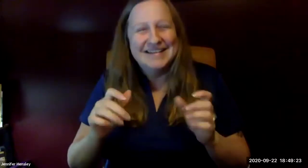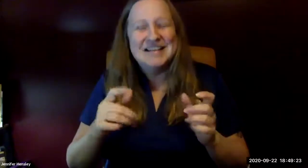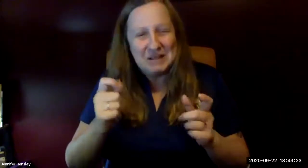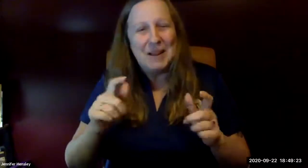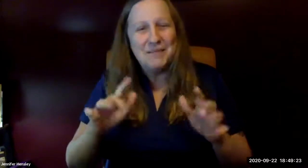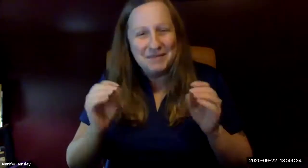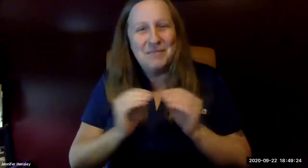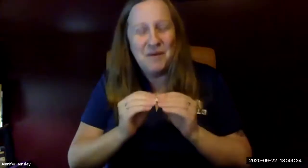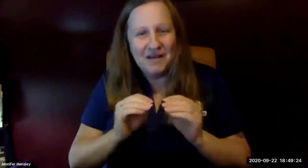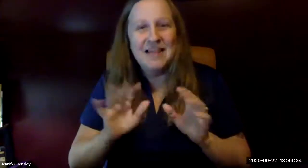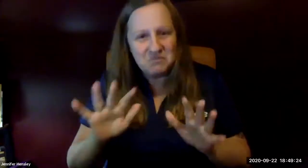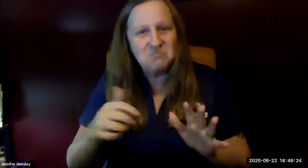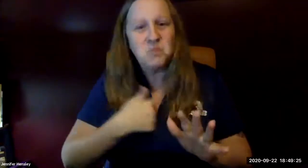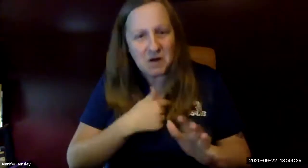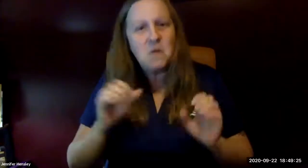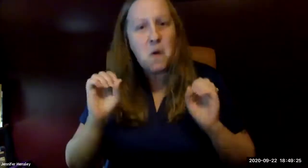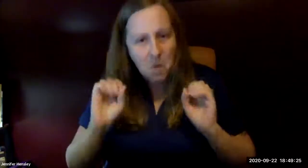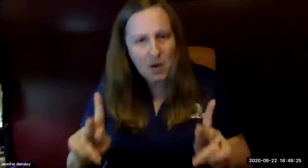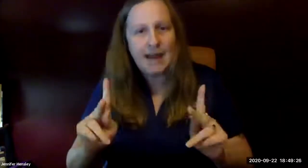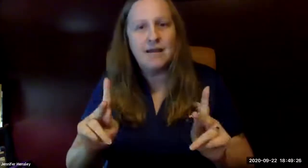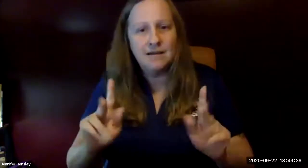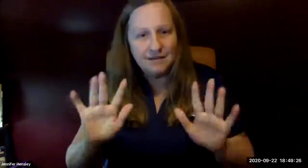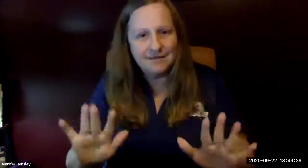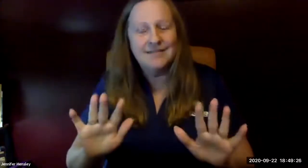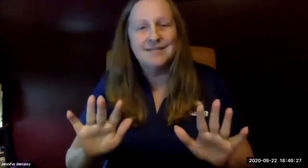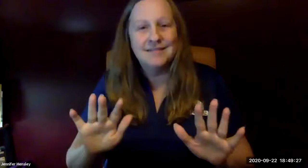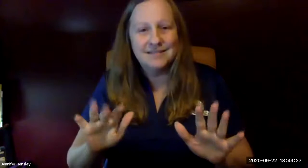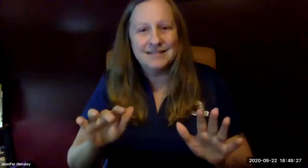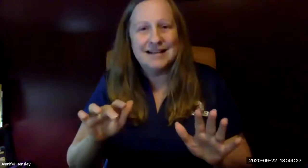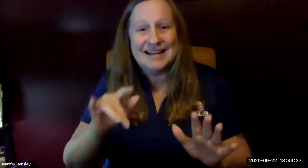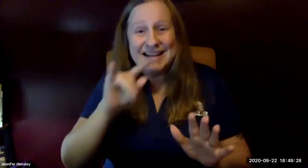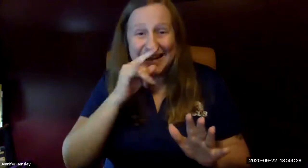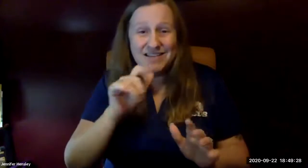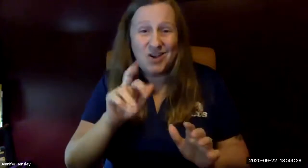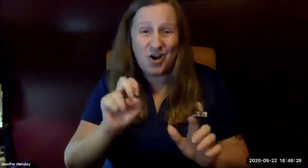right so we're a little bit more calm